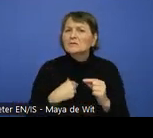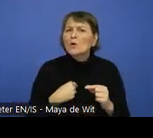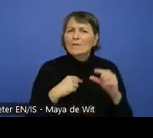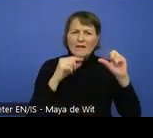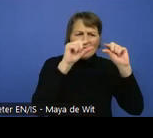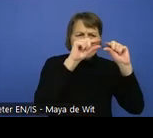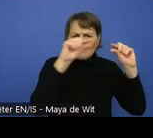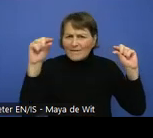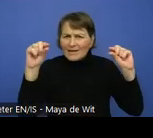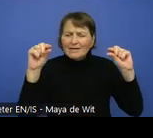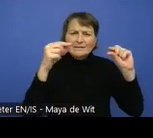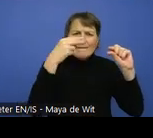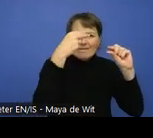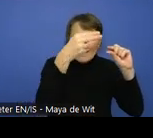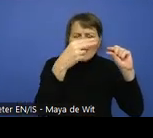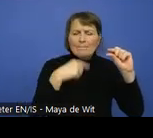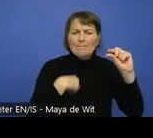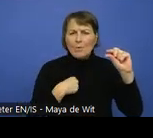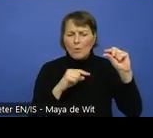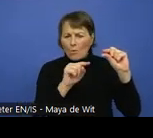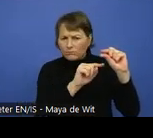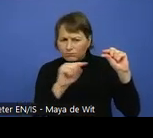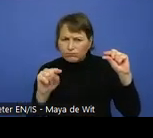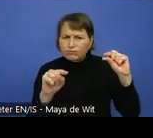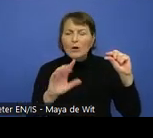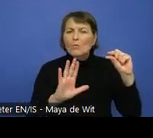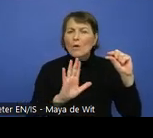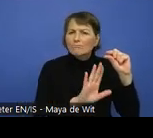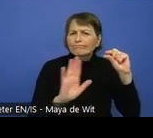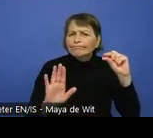What naming techniques or what prototyping techniques are useful.